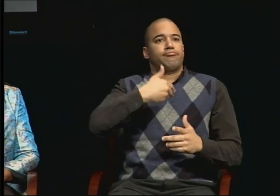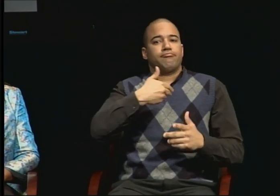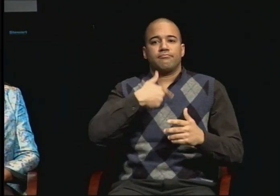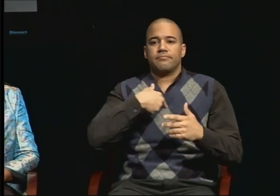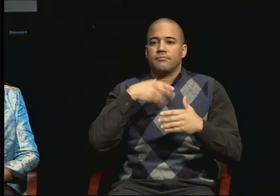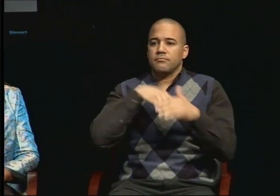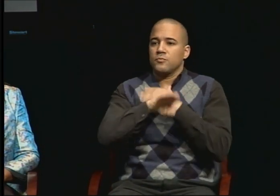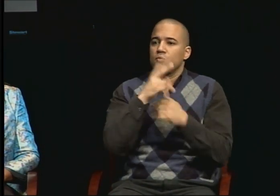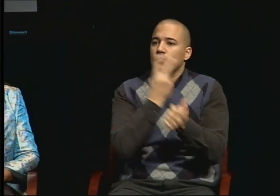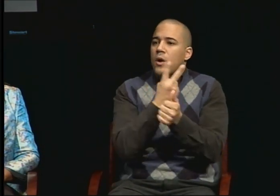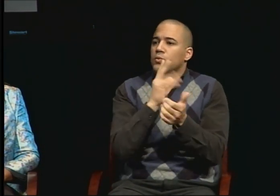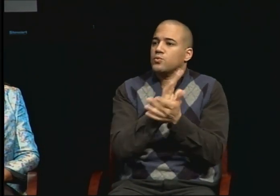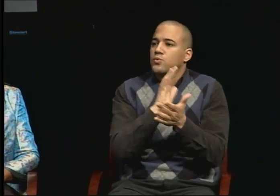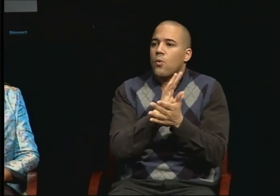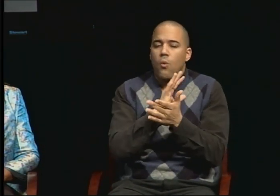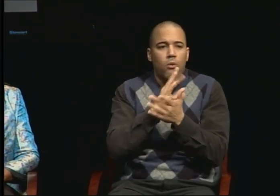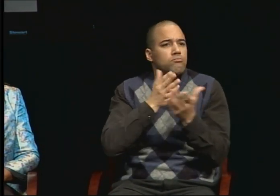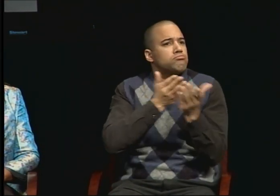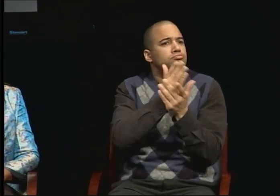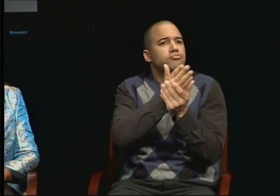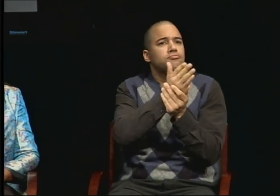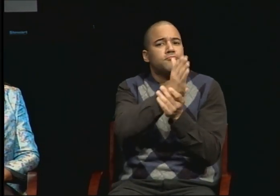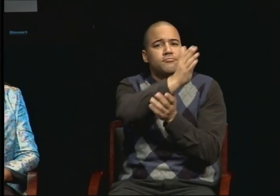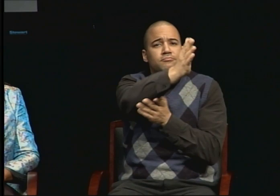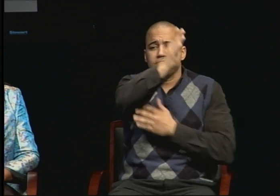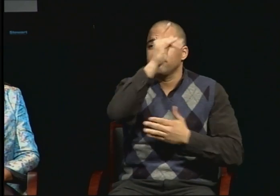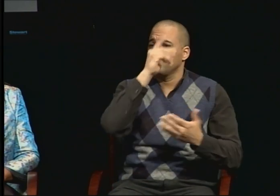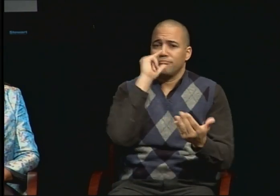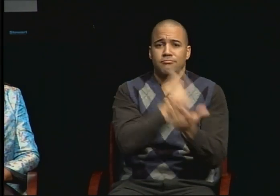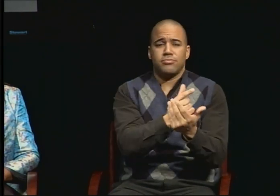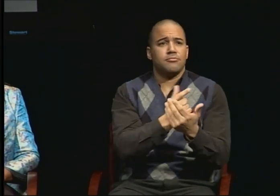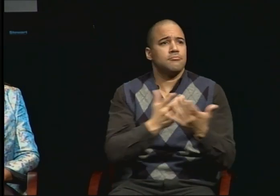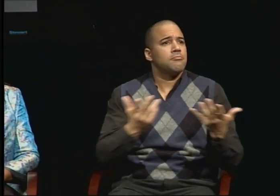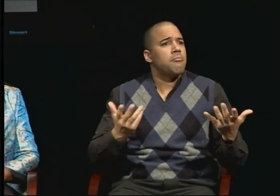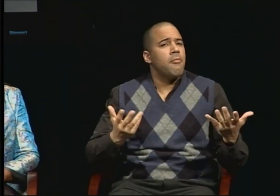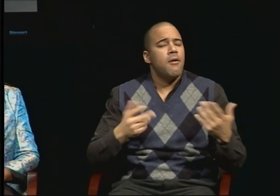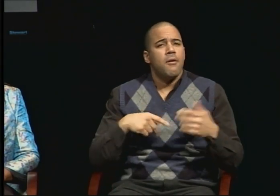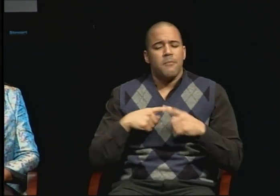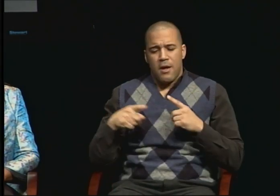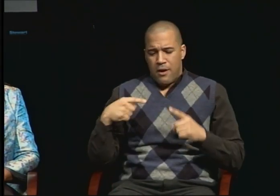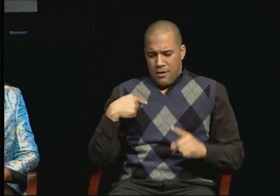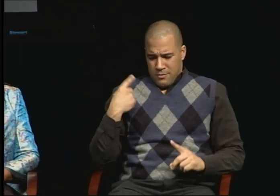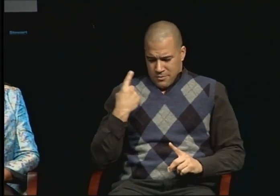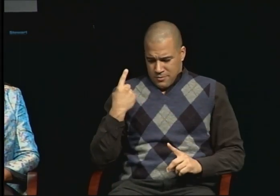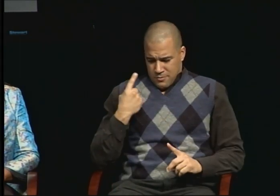I was able to get through that and be able to achieve that.